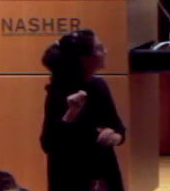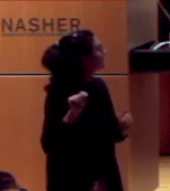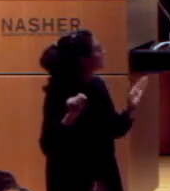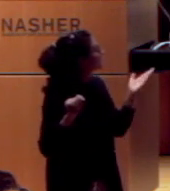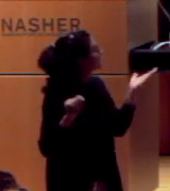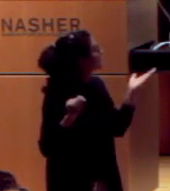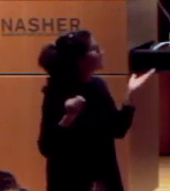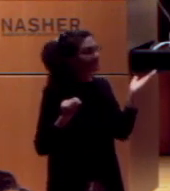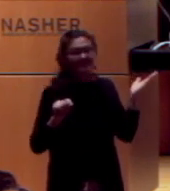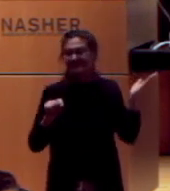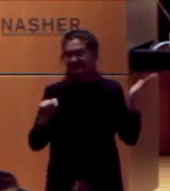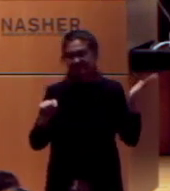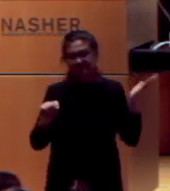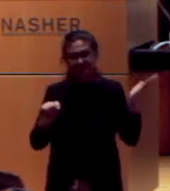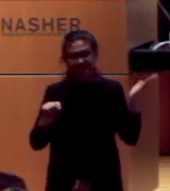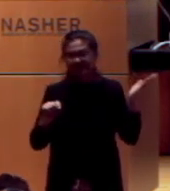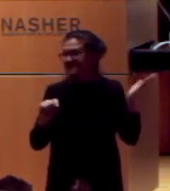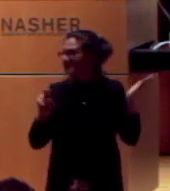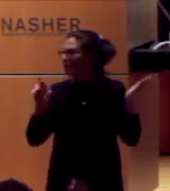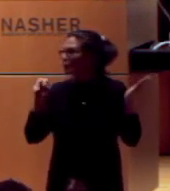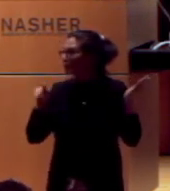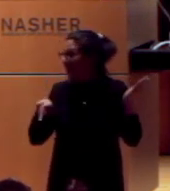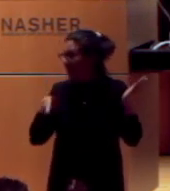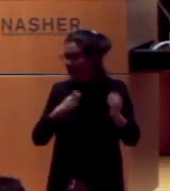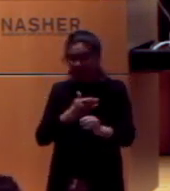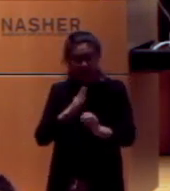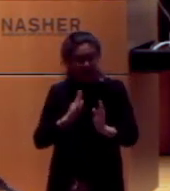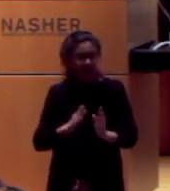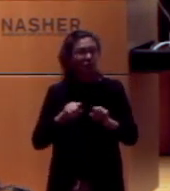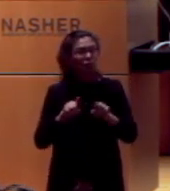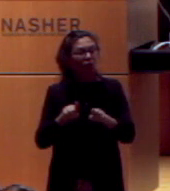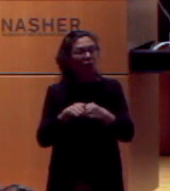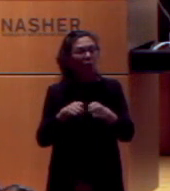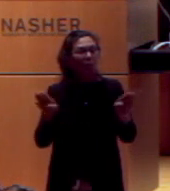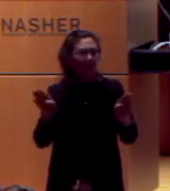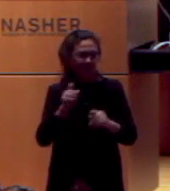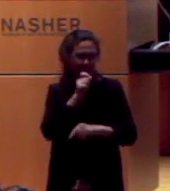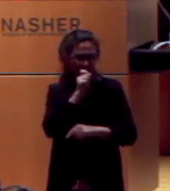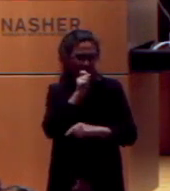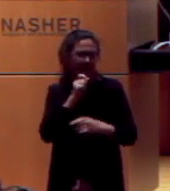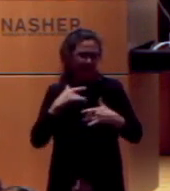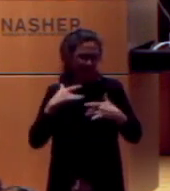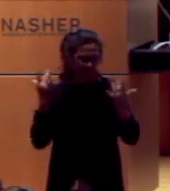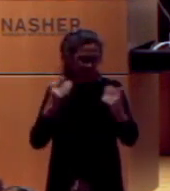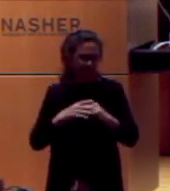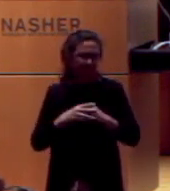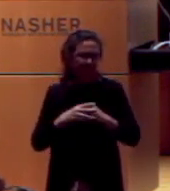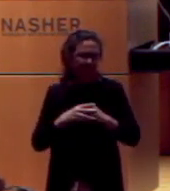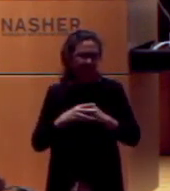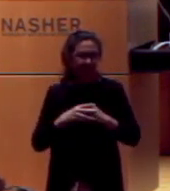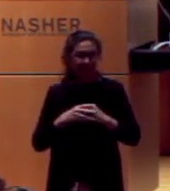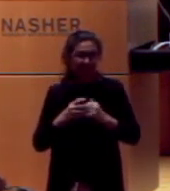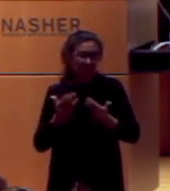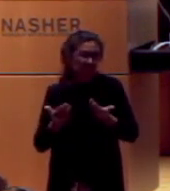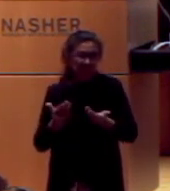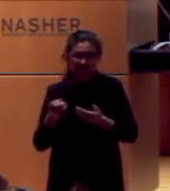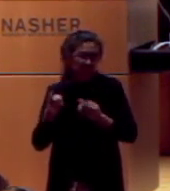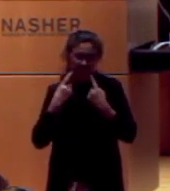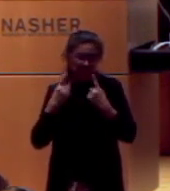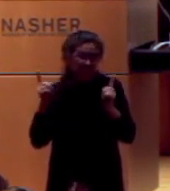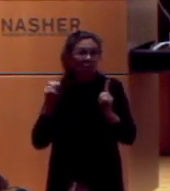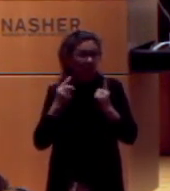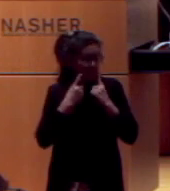This is a rap artist I drew at an open mic. A lot of people I draw could be no name musicians, or they could be famous.